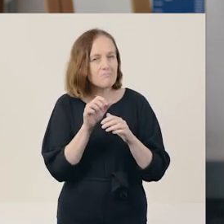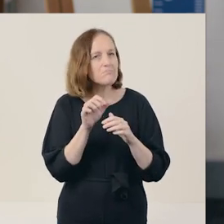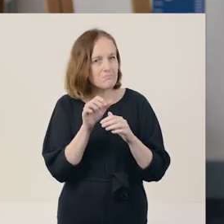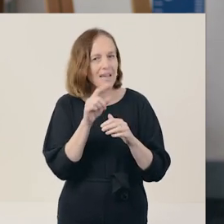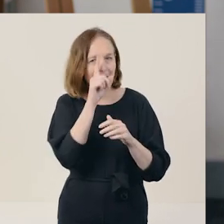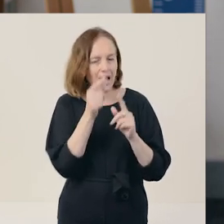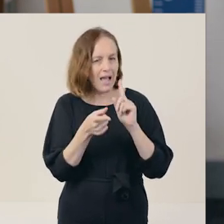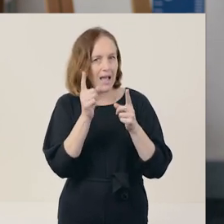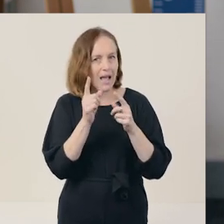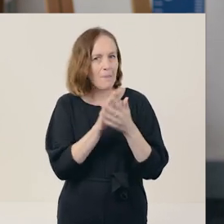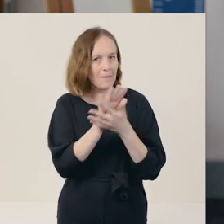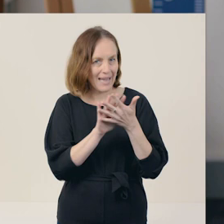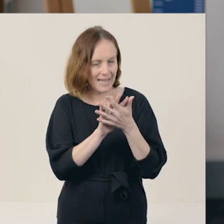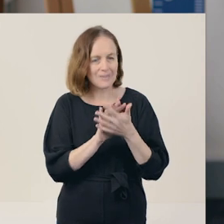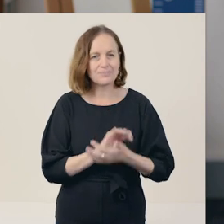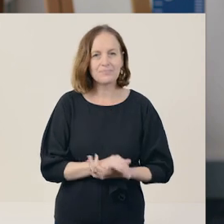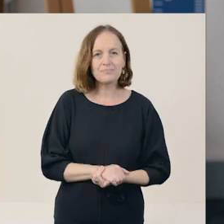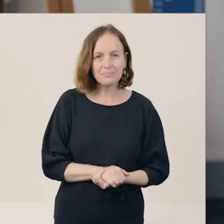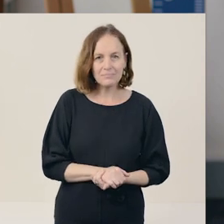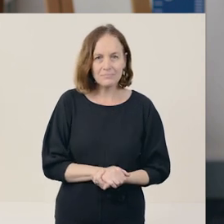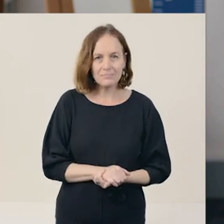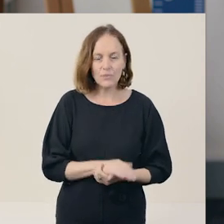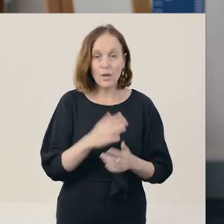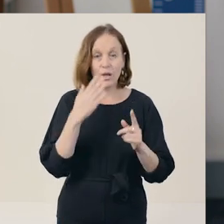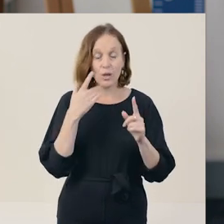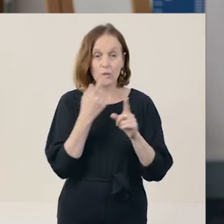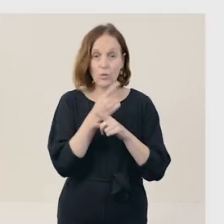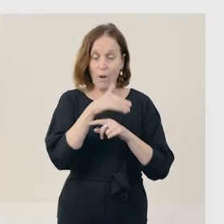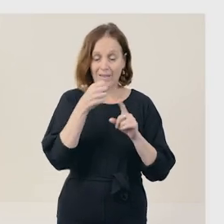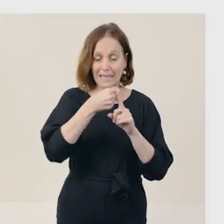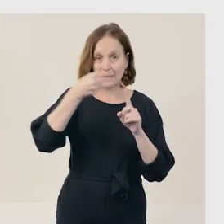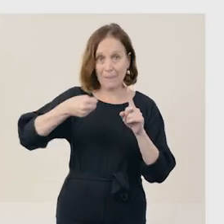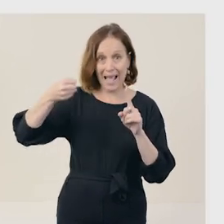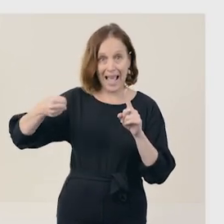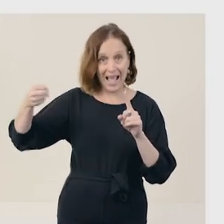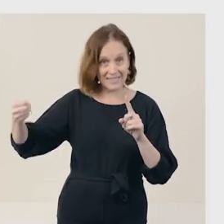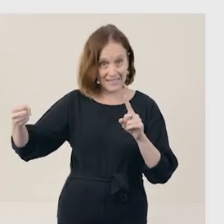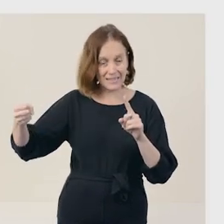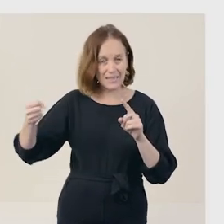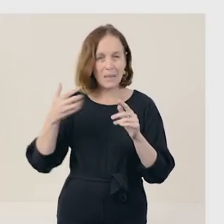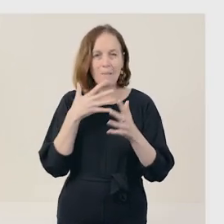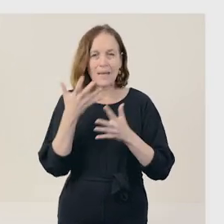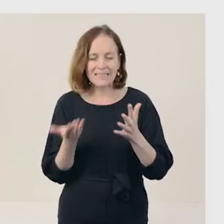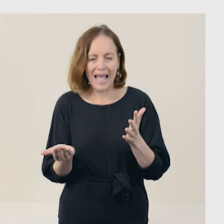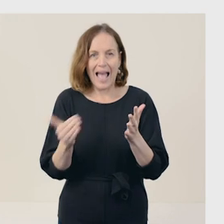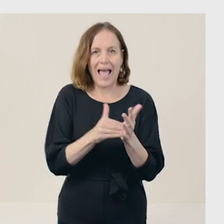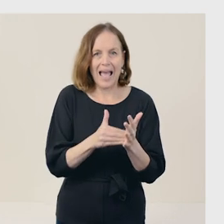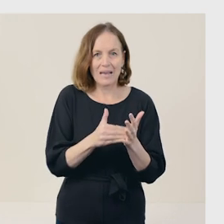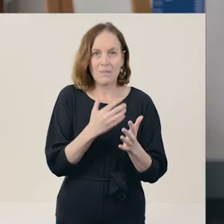First of all, let's look at what it means to expand writing. It means adding more information, or details.